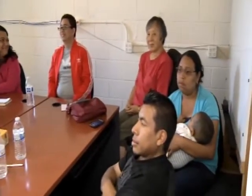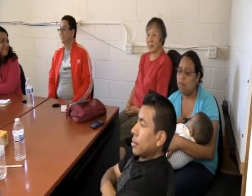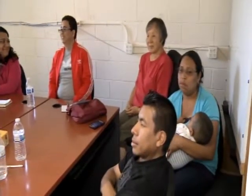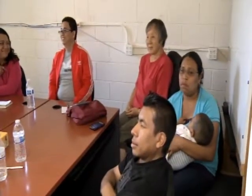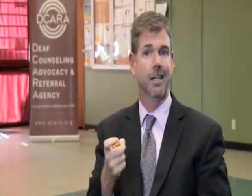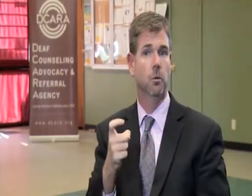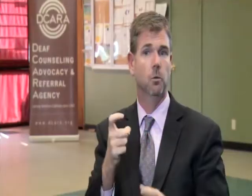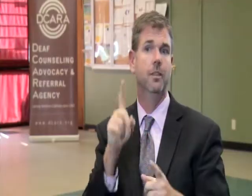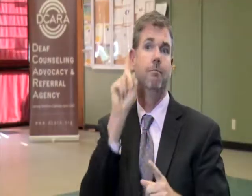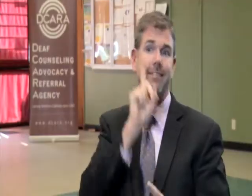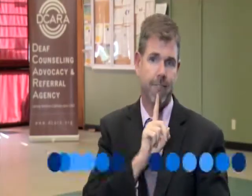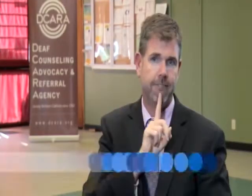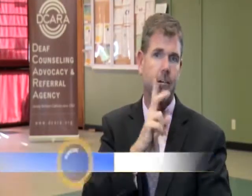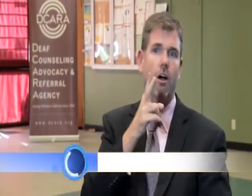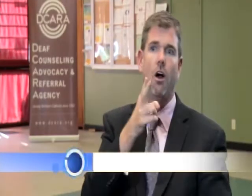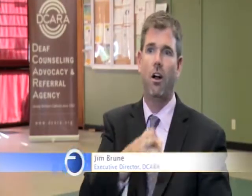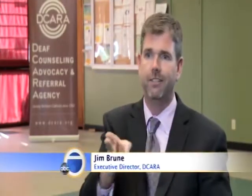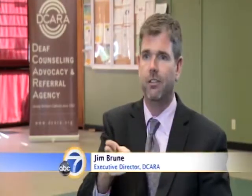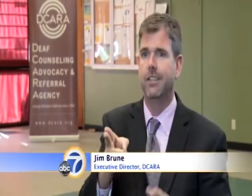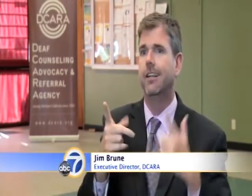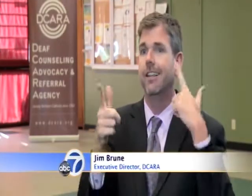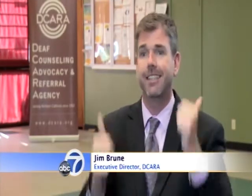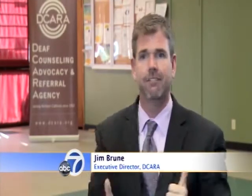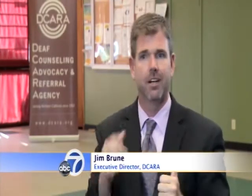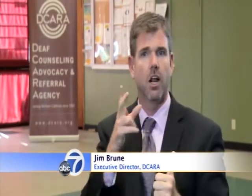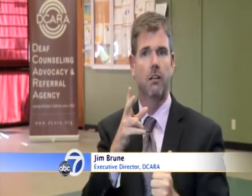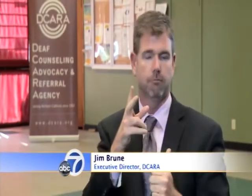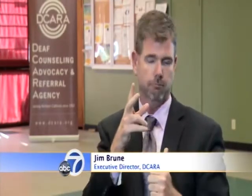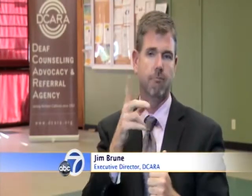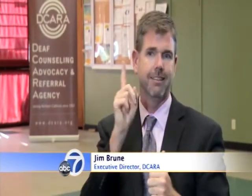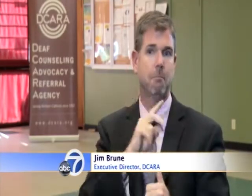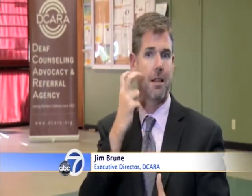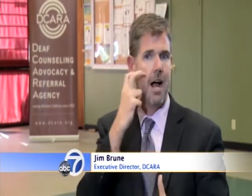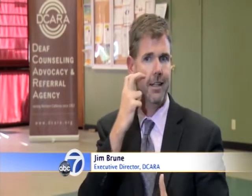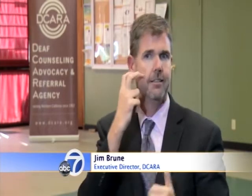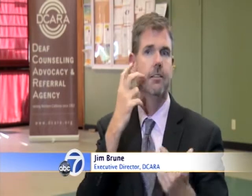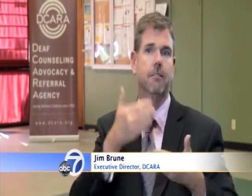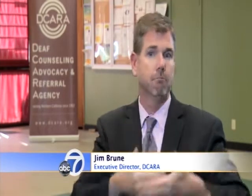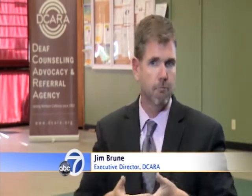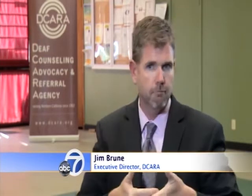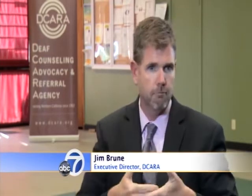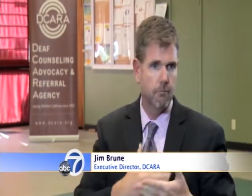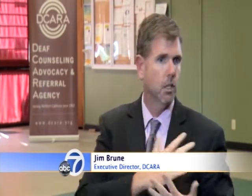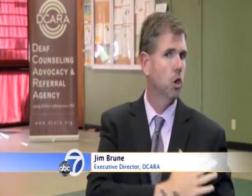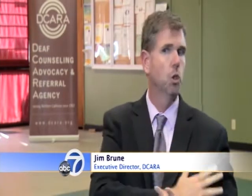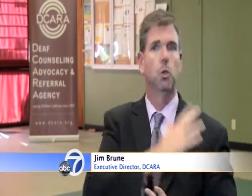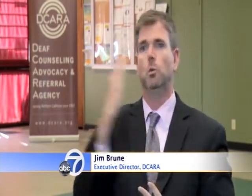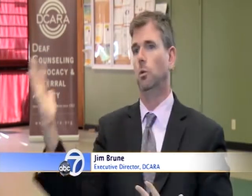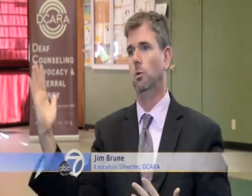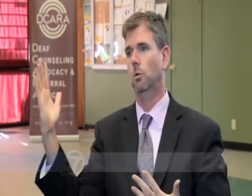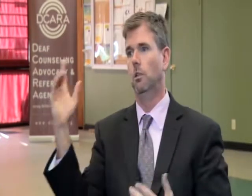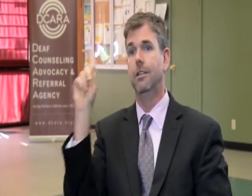We work with parents and families who have recently